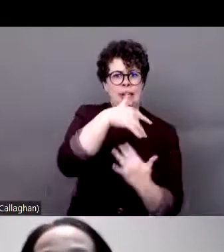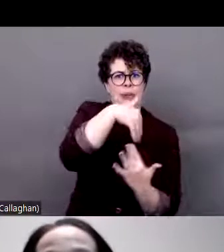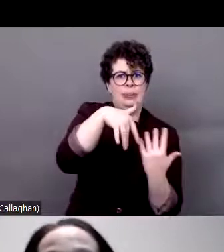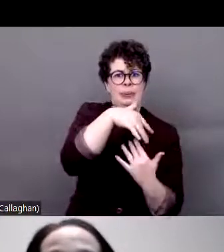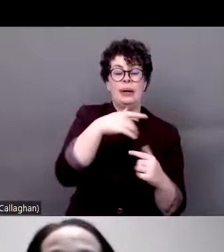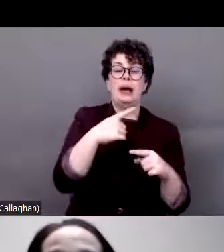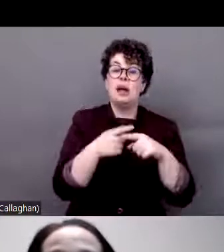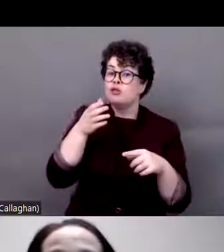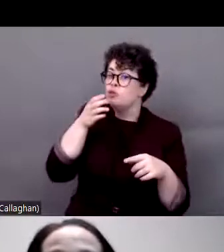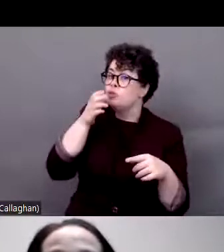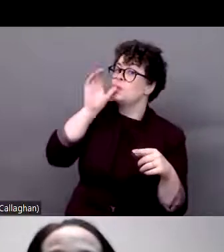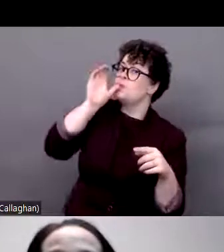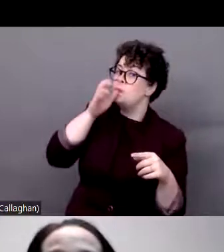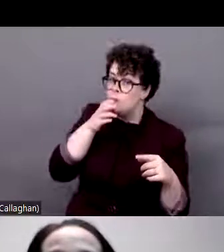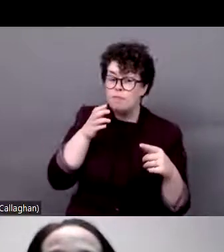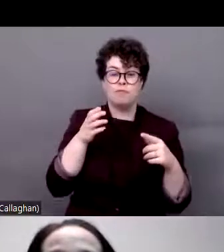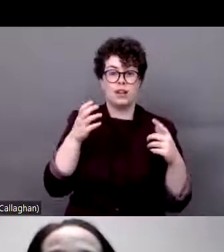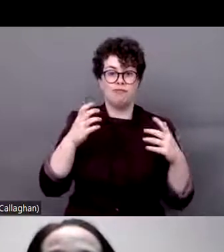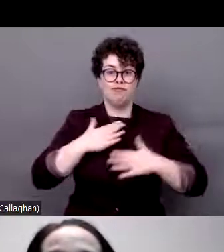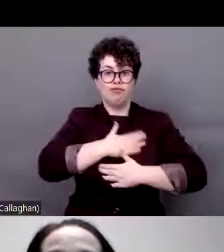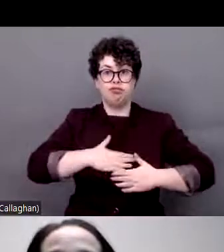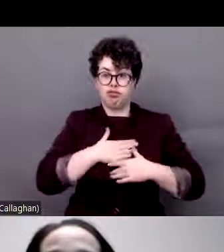sanitizers.